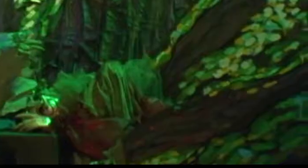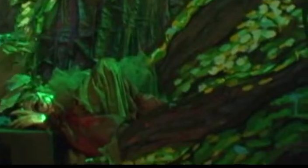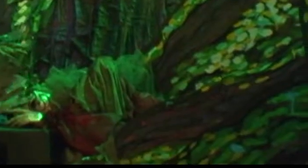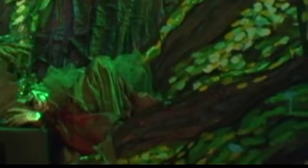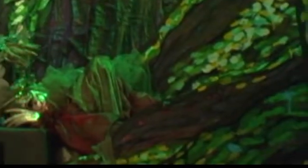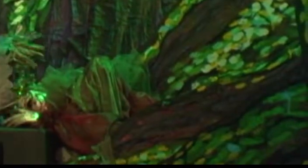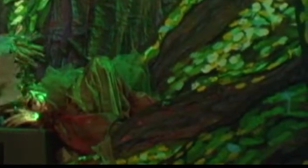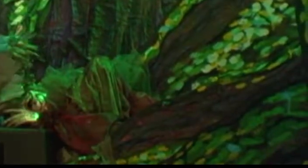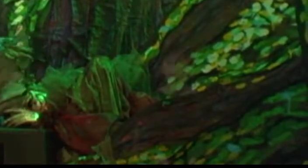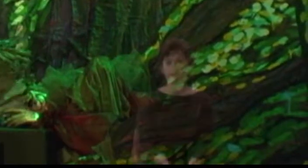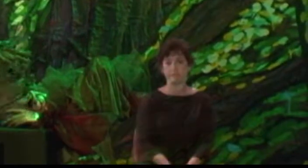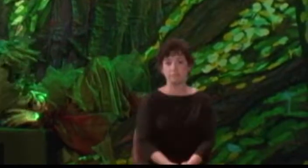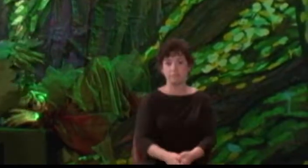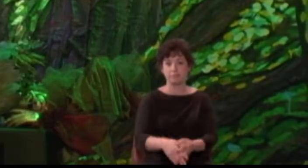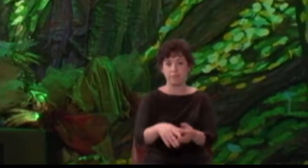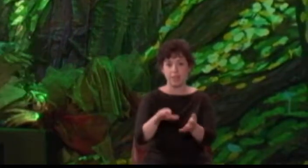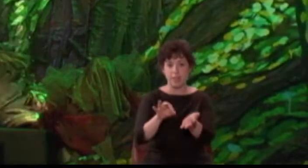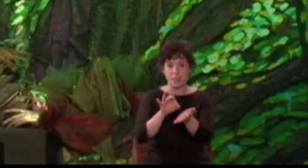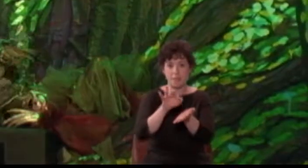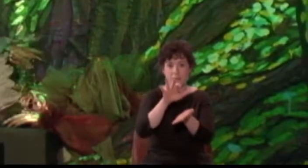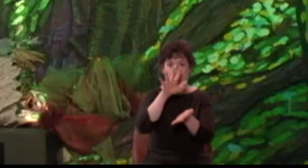[Sound of chimes]